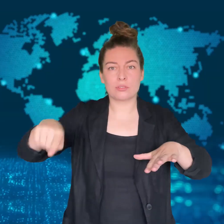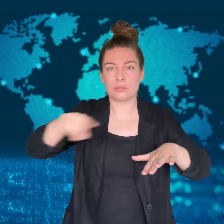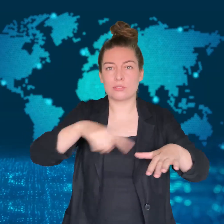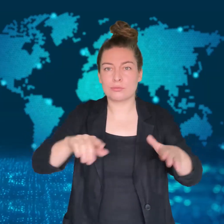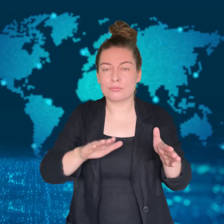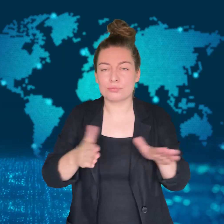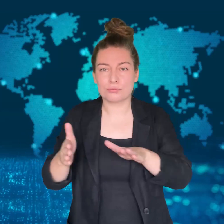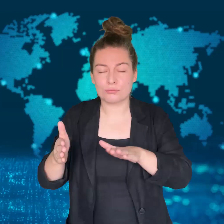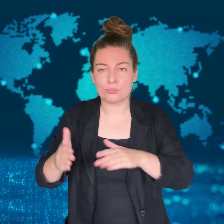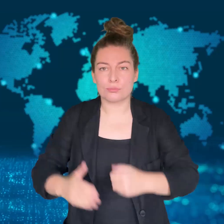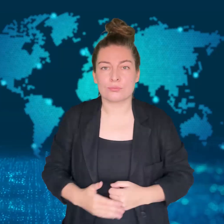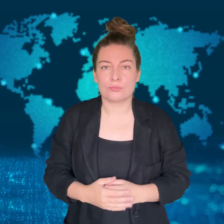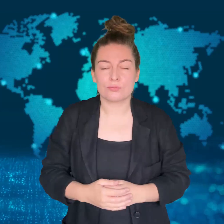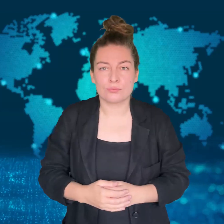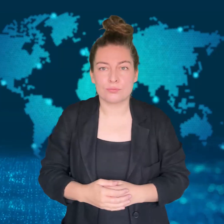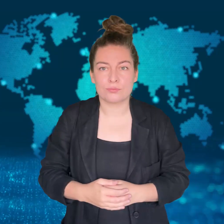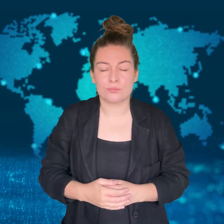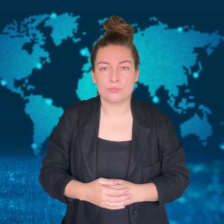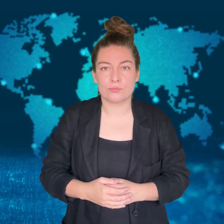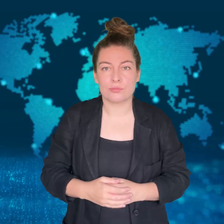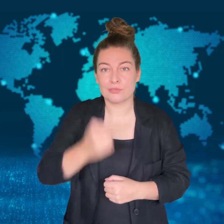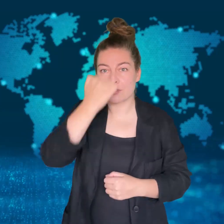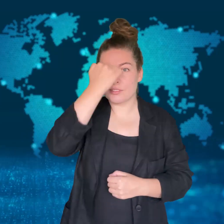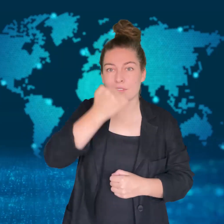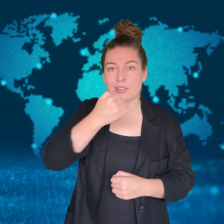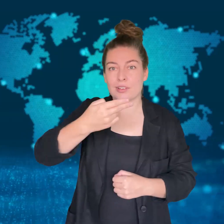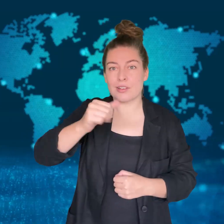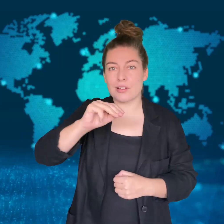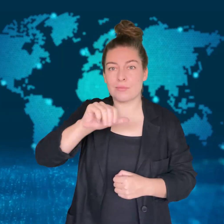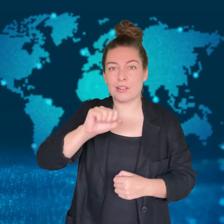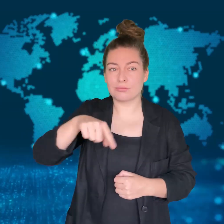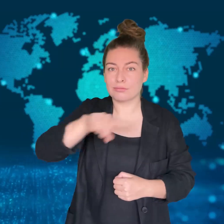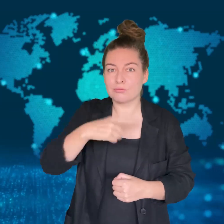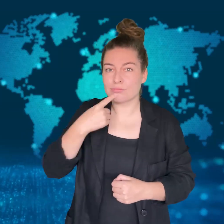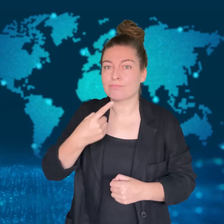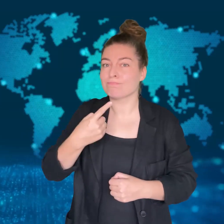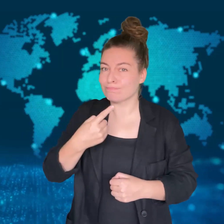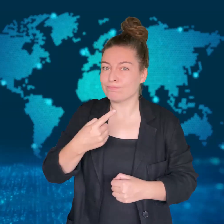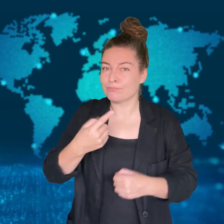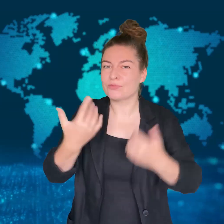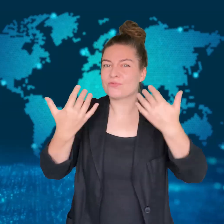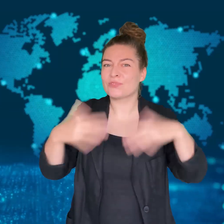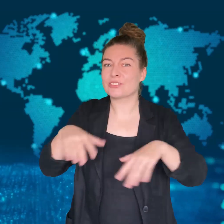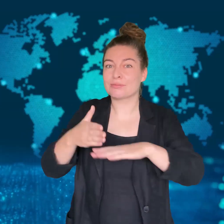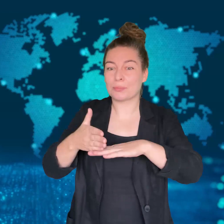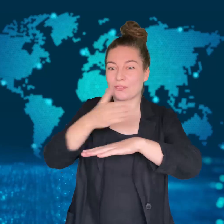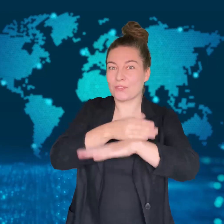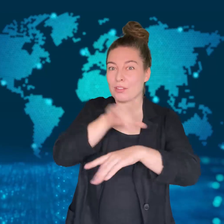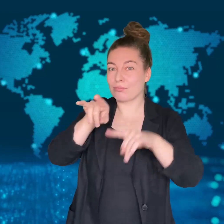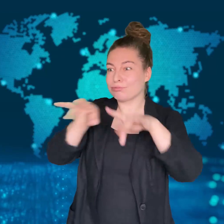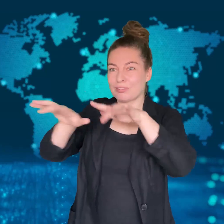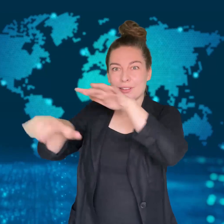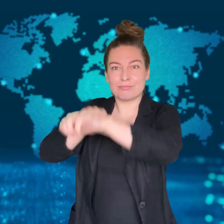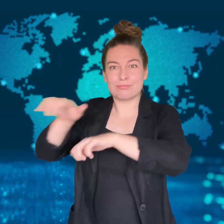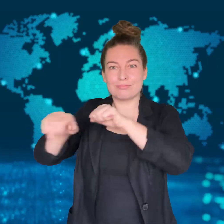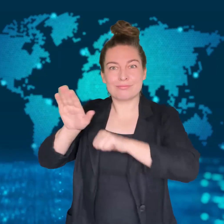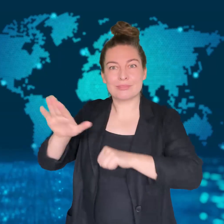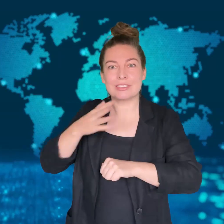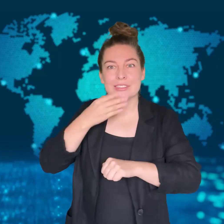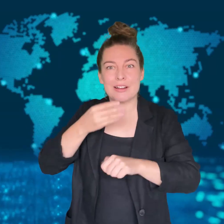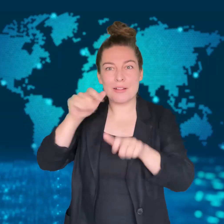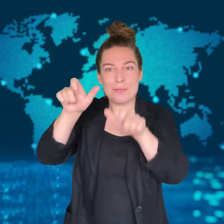Hamas claimed that a number of Israeli hostages have been killed during the bombardment.